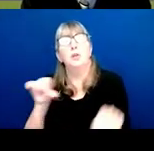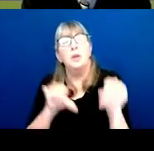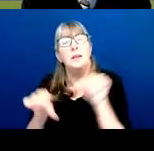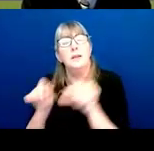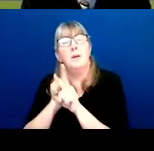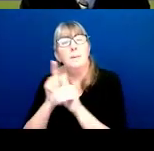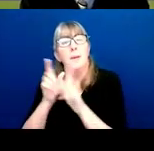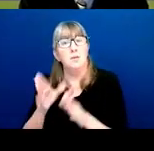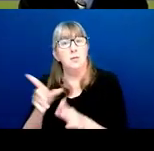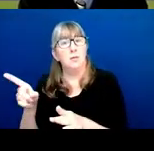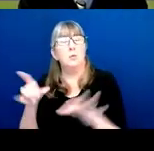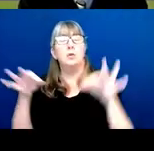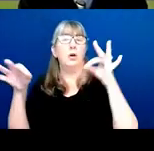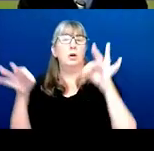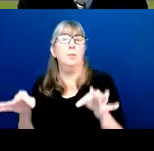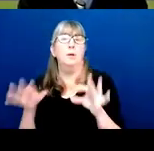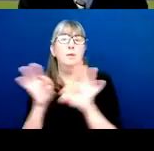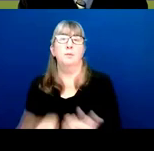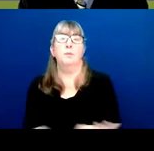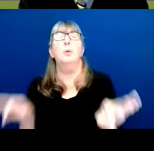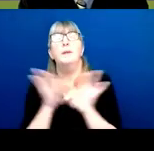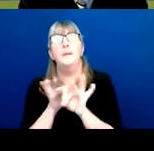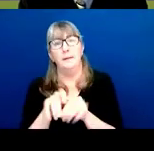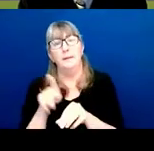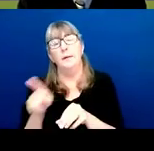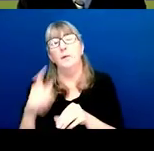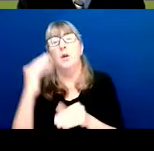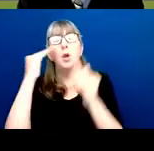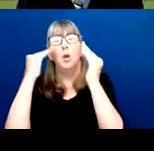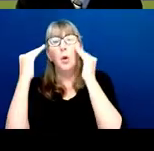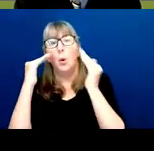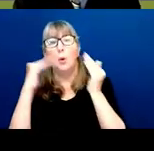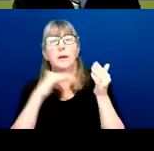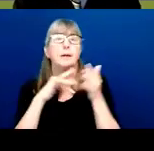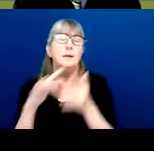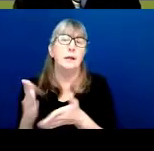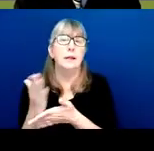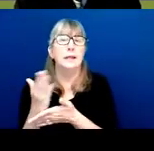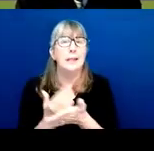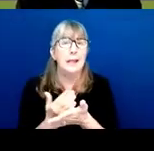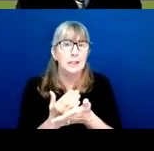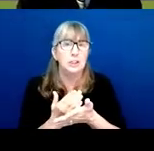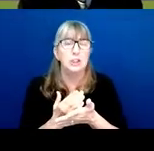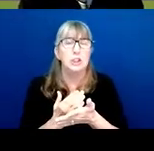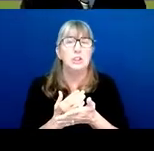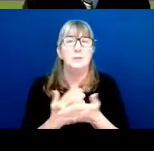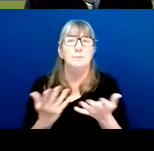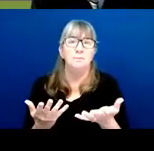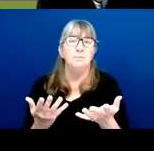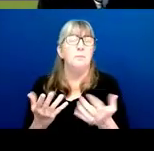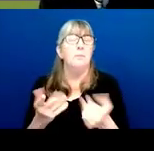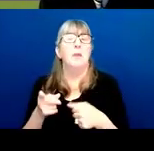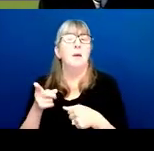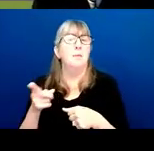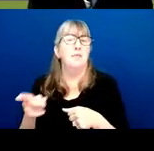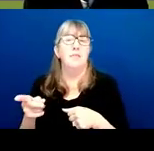would talk about the importance of knowing your study section, but that is not going to impact